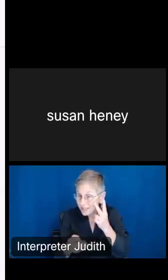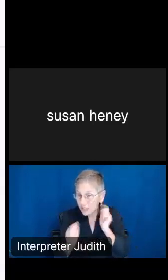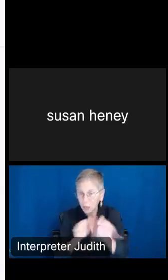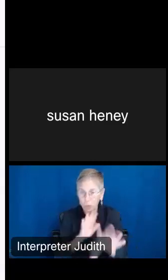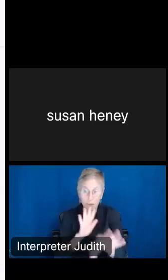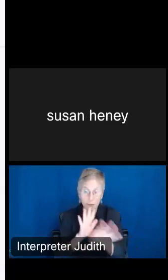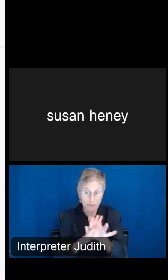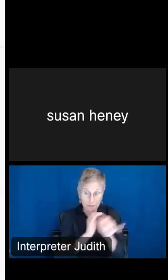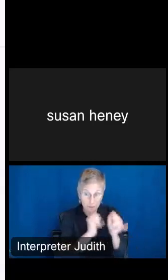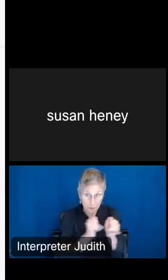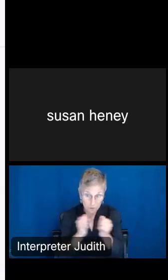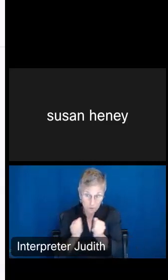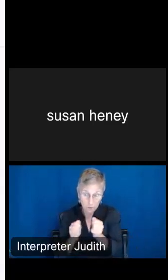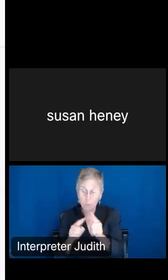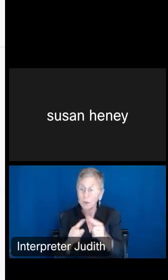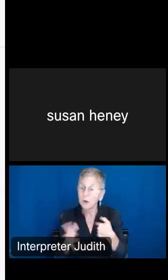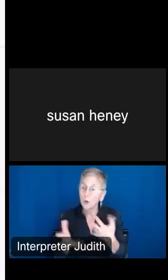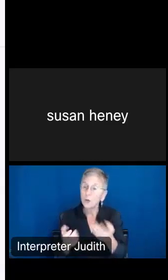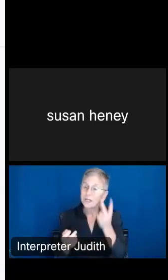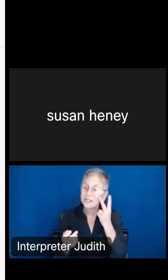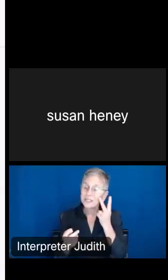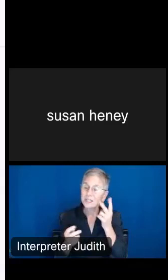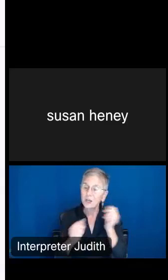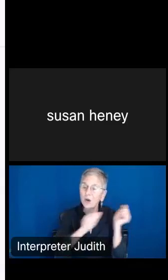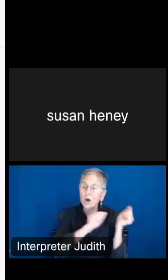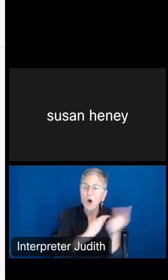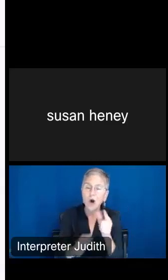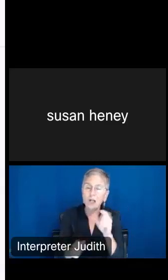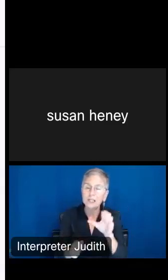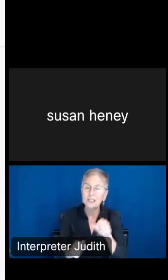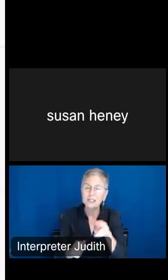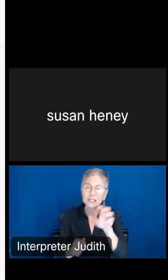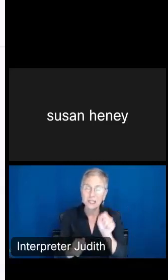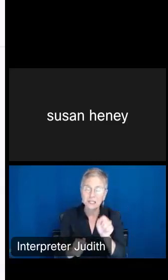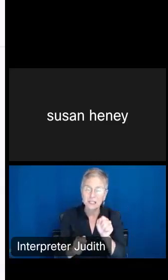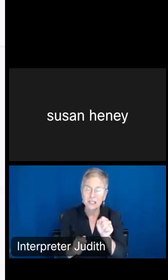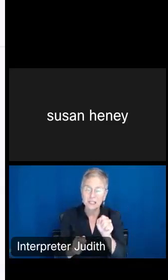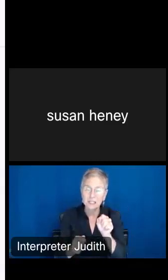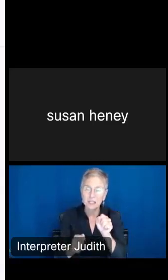individually, but I want to see all census tracts in this specific county, so I'm going